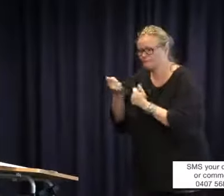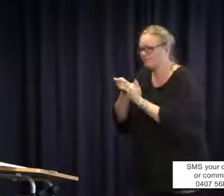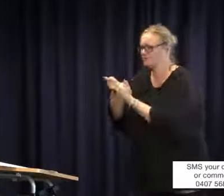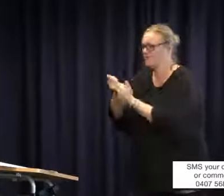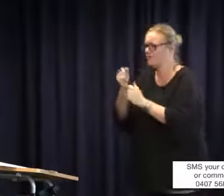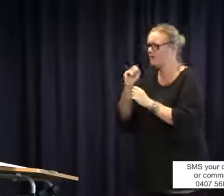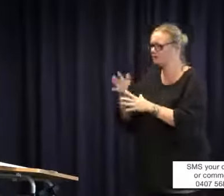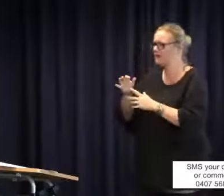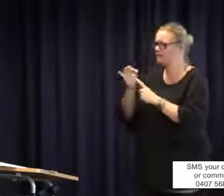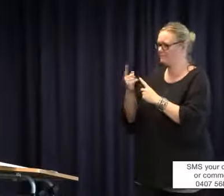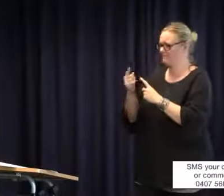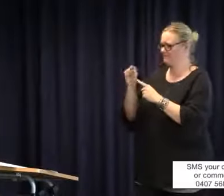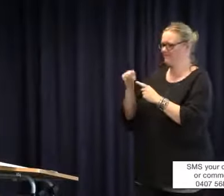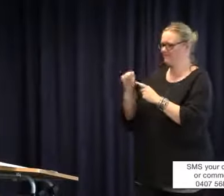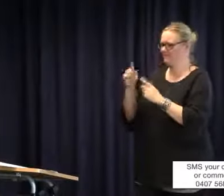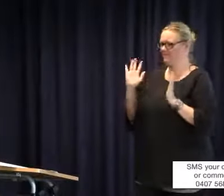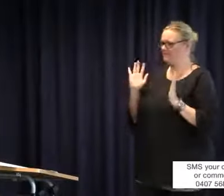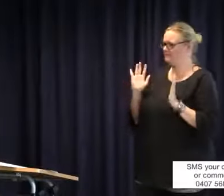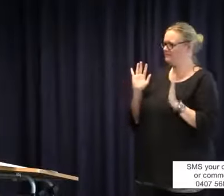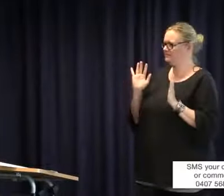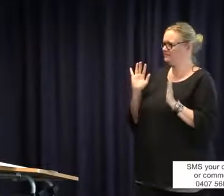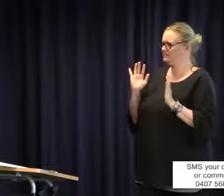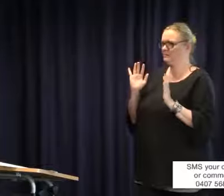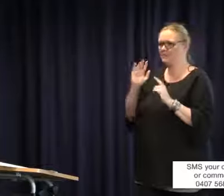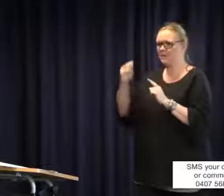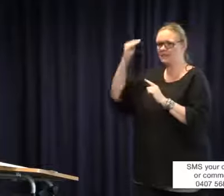They have said, `Yes, we'll provide support. We'll provide support with Auslan,' but that